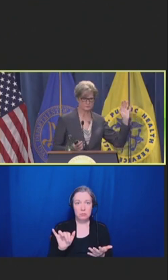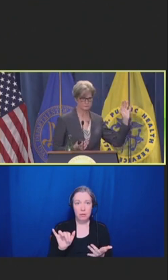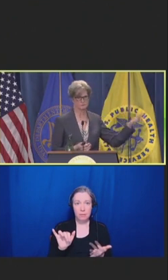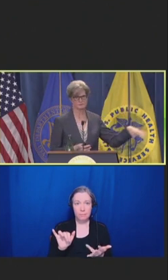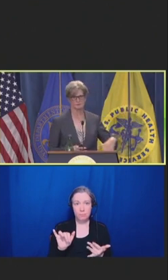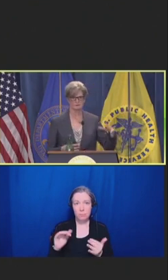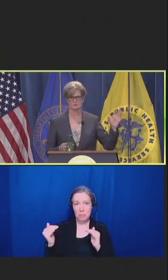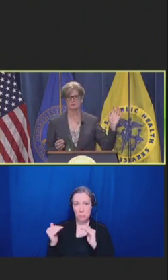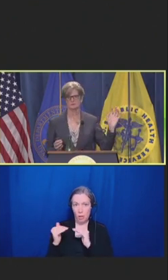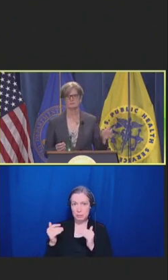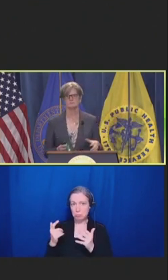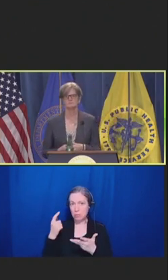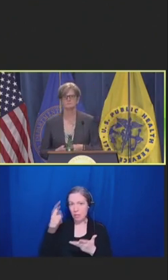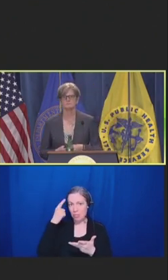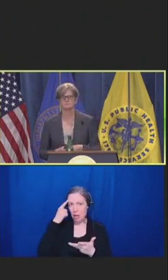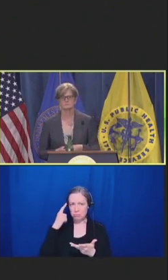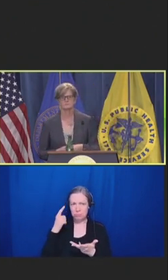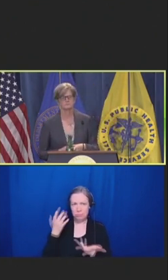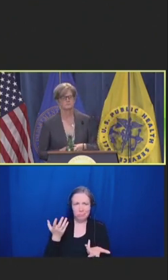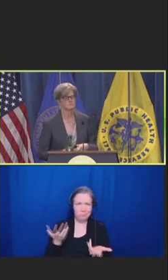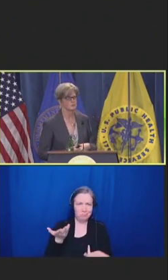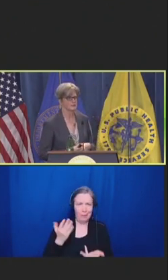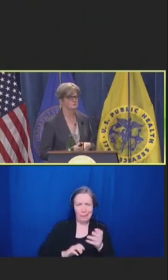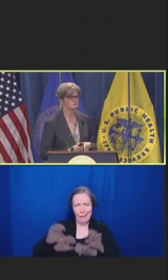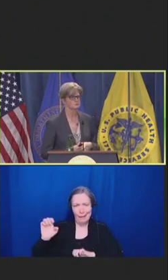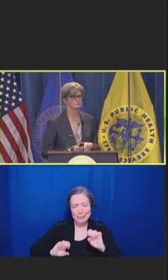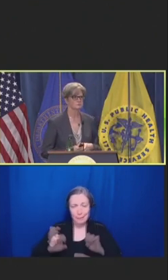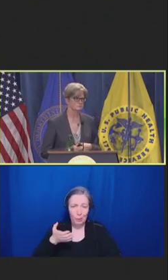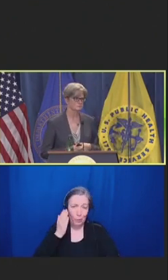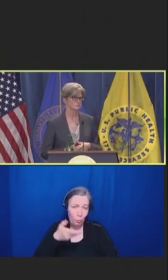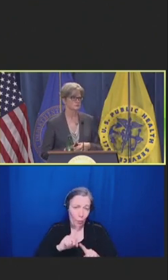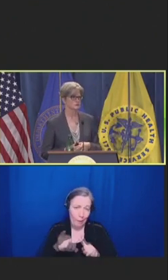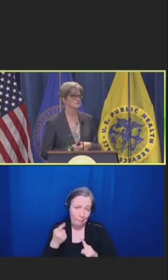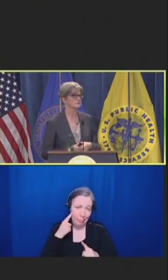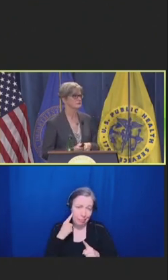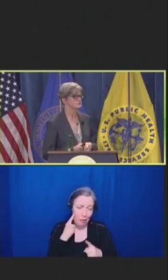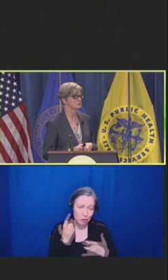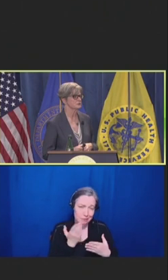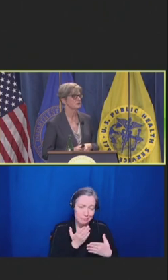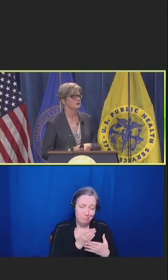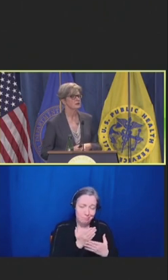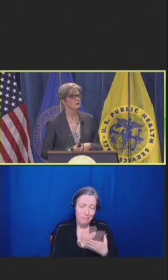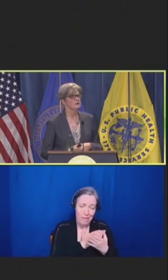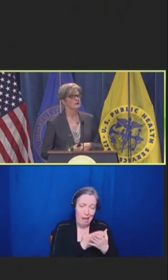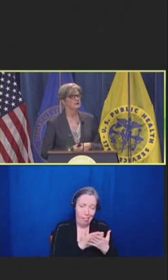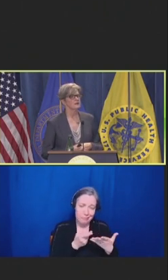with all the other burnout distressed literature.